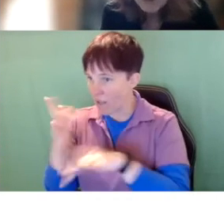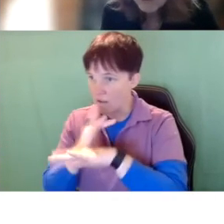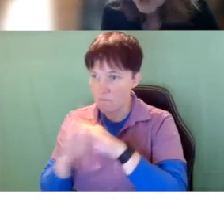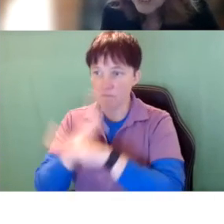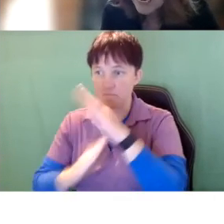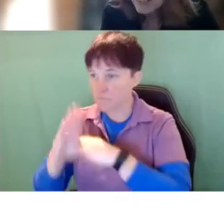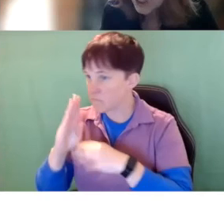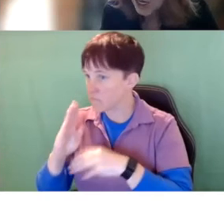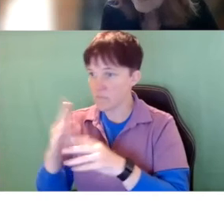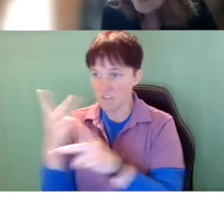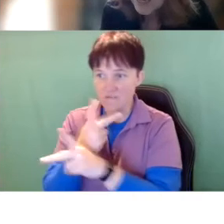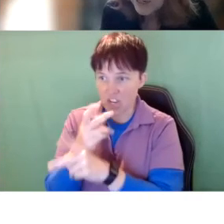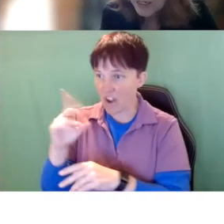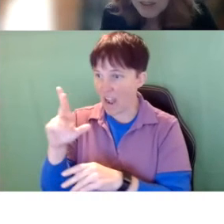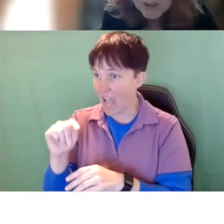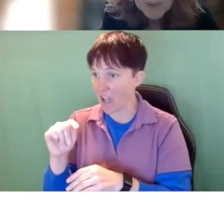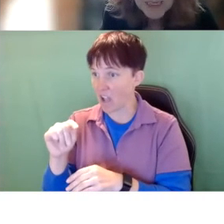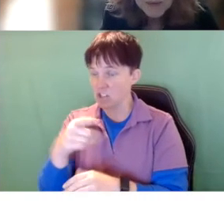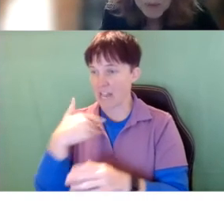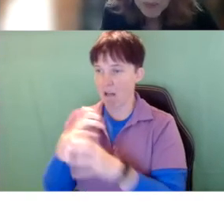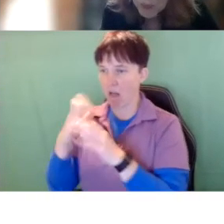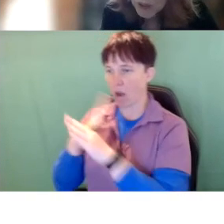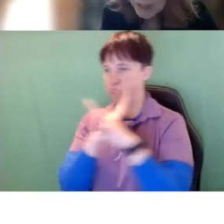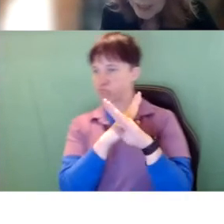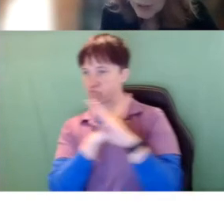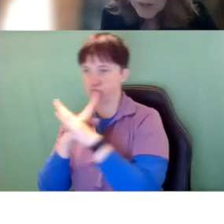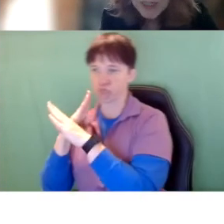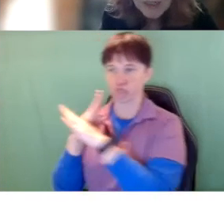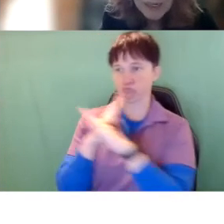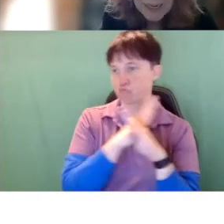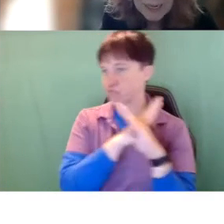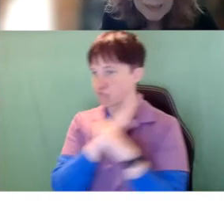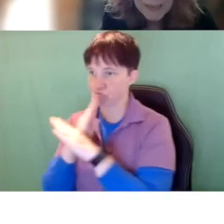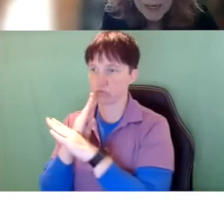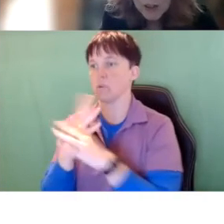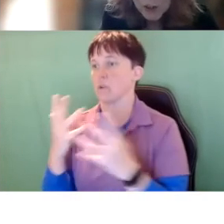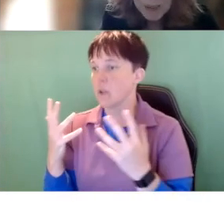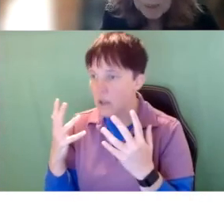She's having a lot of barriers but with the work of the intervener and the good people